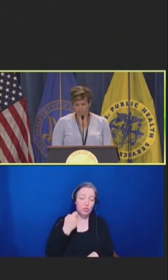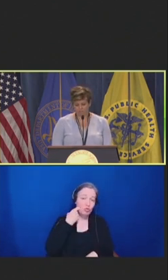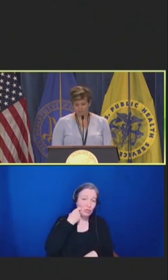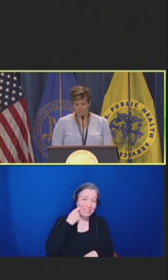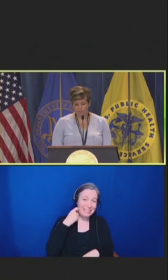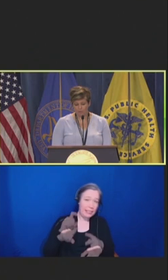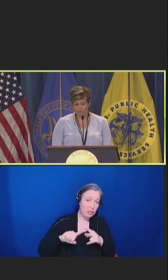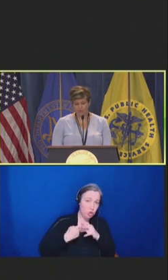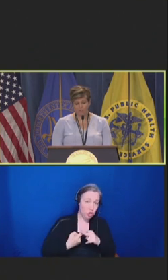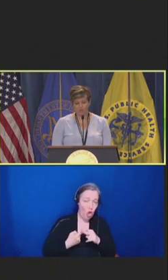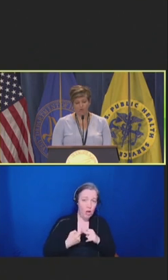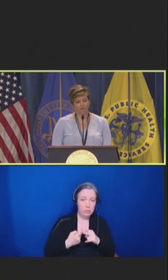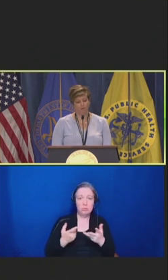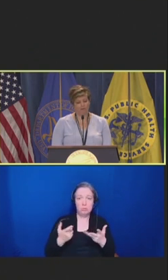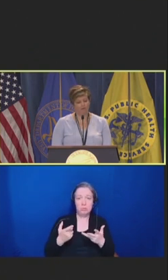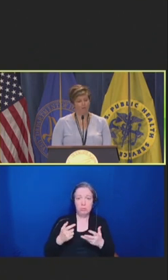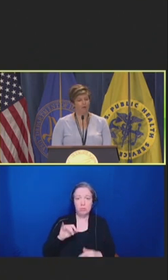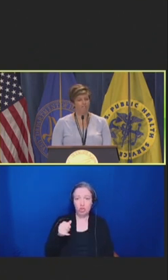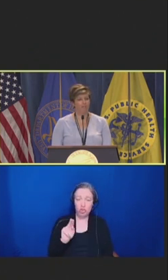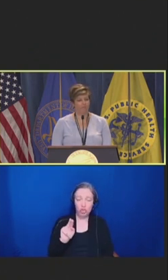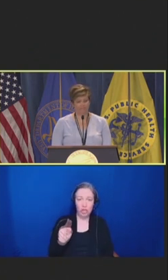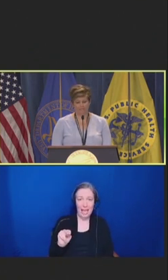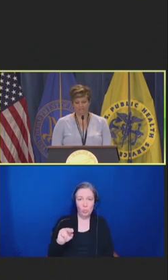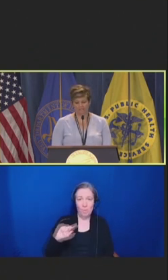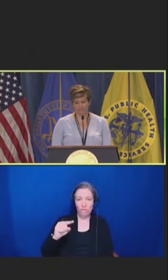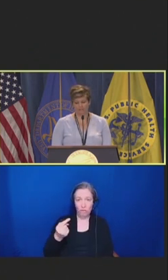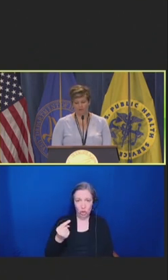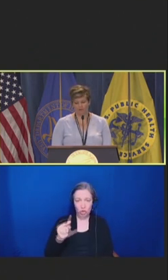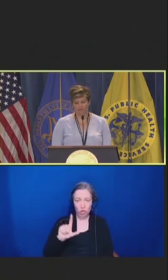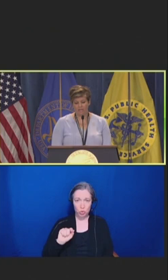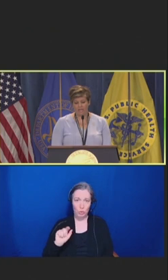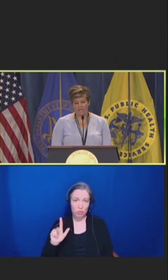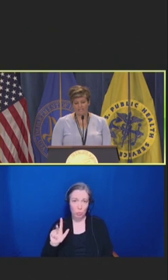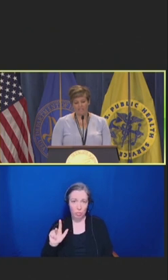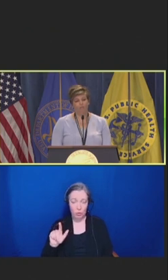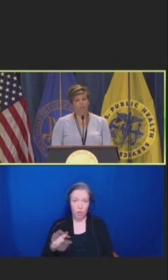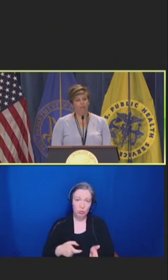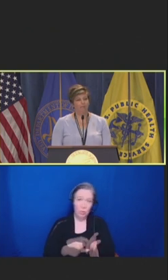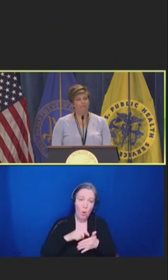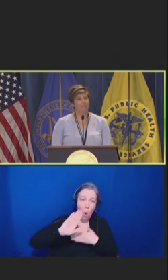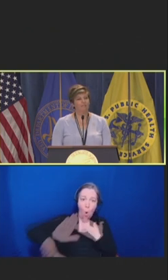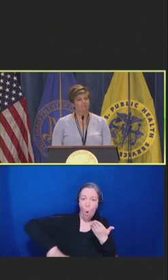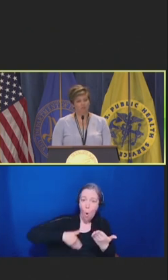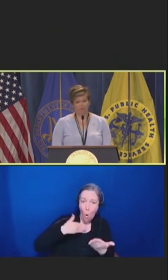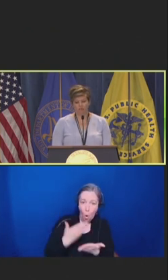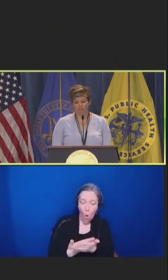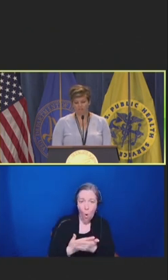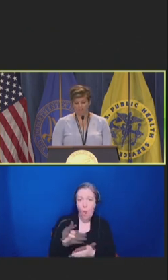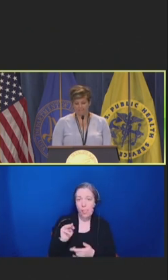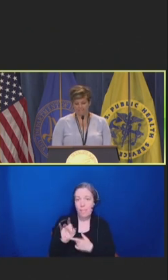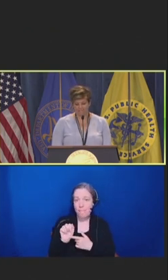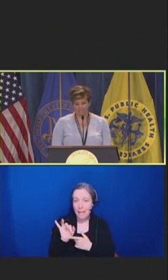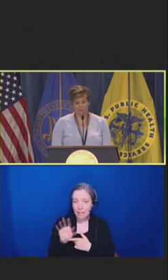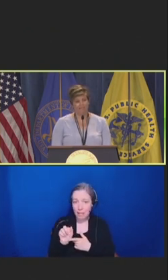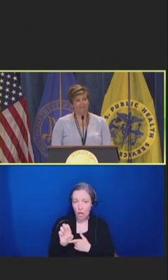It requires all Medicare Part D plans to cover ACIP-recommended adult vaccines without any